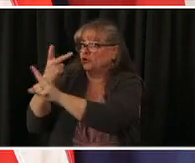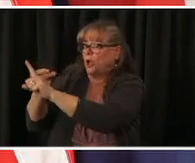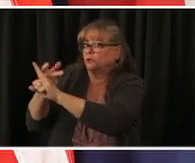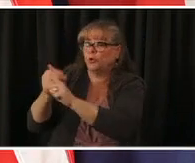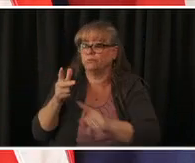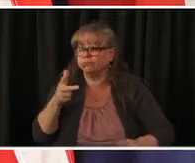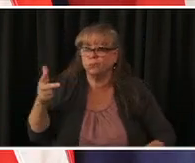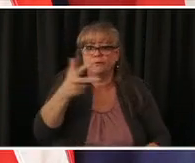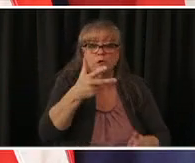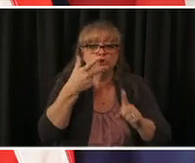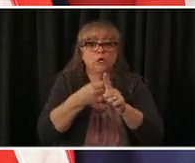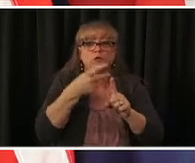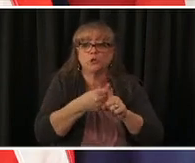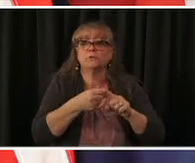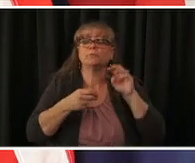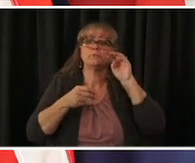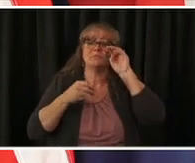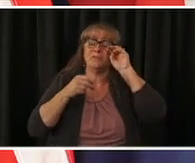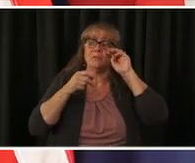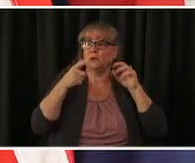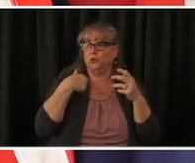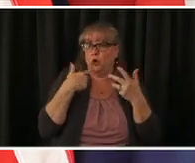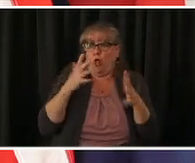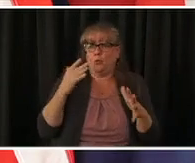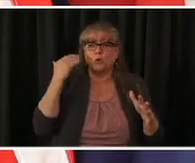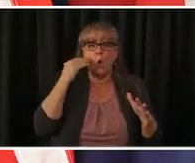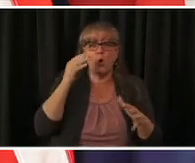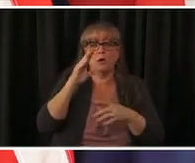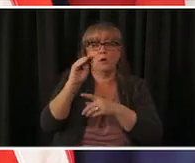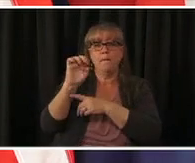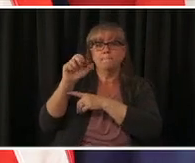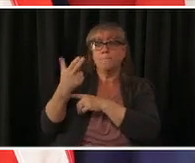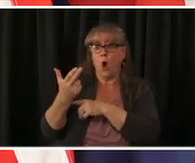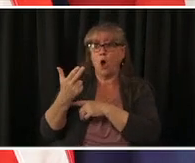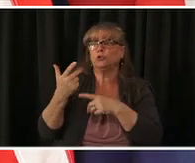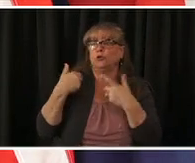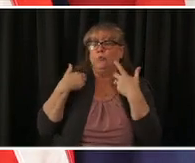know at the very start of march we reached our milestone of vaccinating 70 percent of colorado